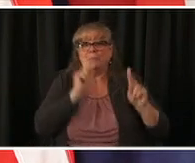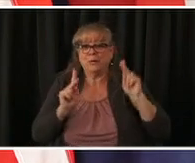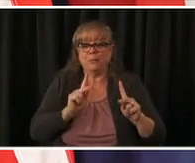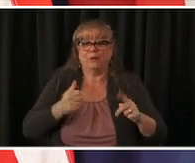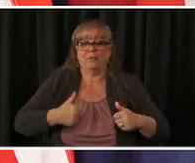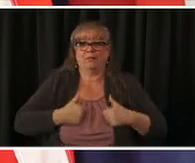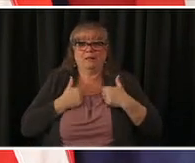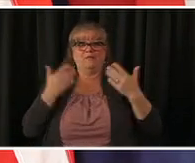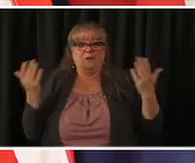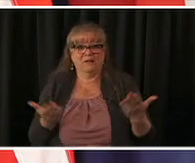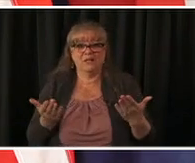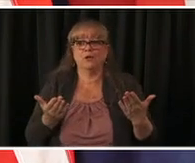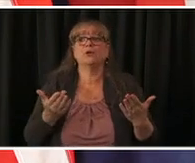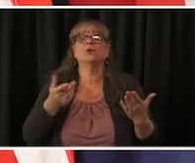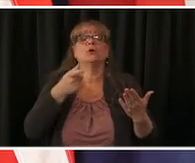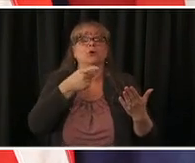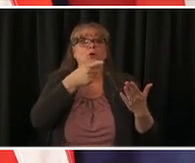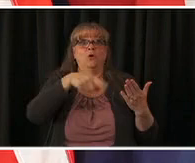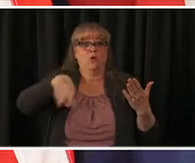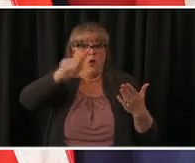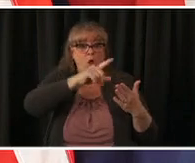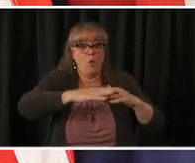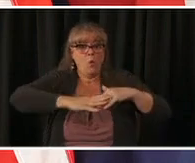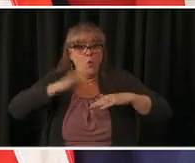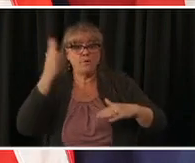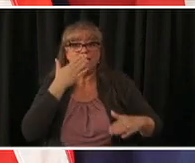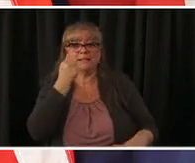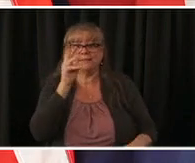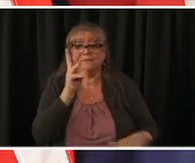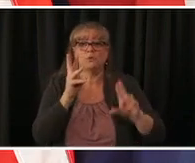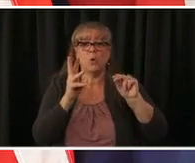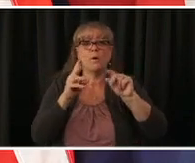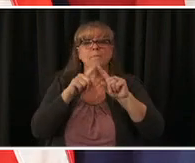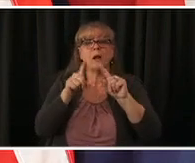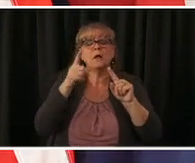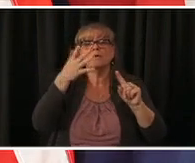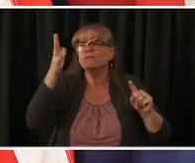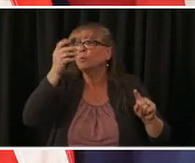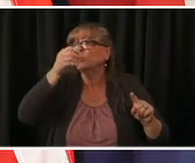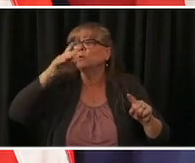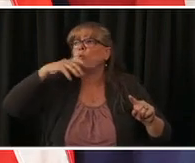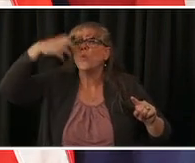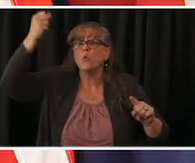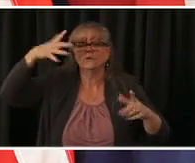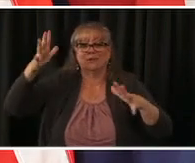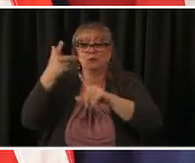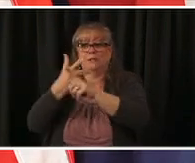vaccinated so far we'll get into these numbers but um even at 400 000 a week 500 000 a week not